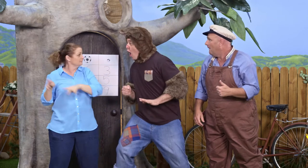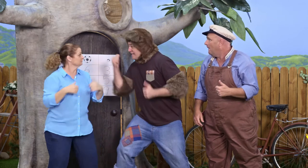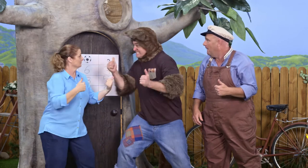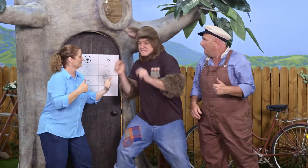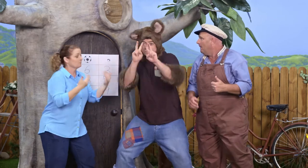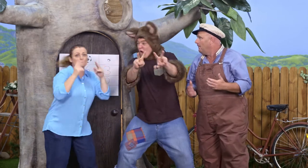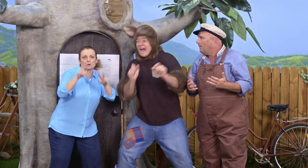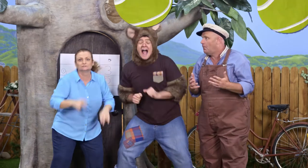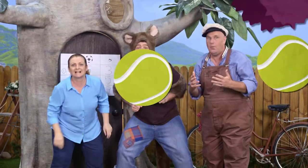Yeah, let's watch!